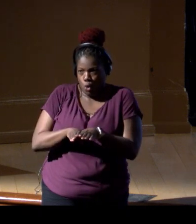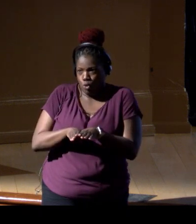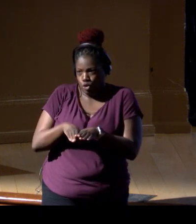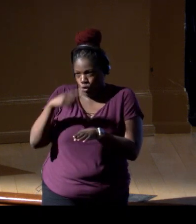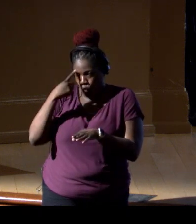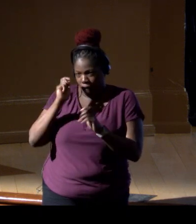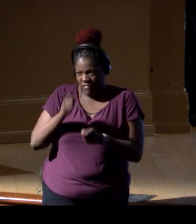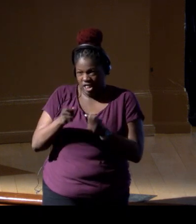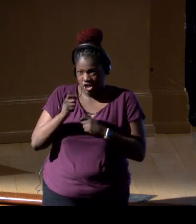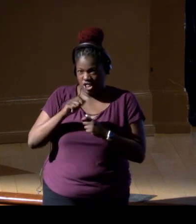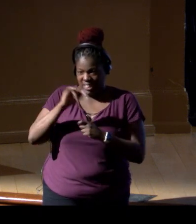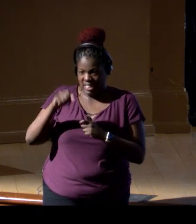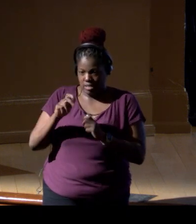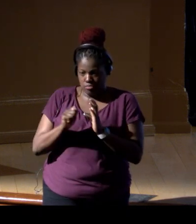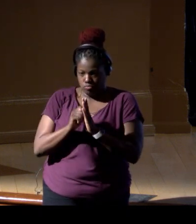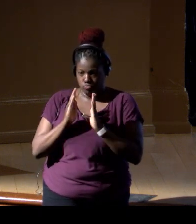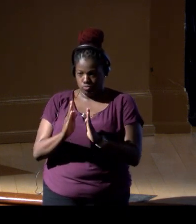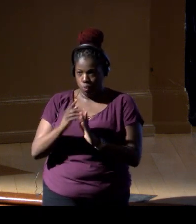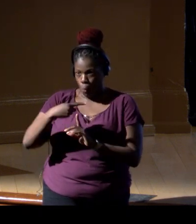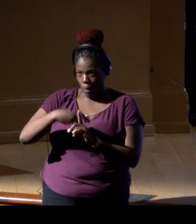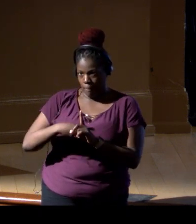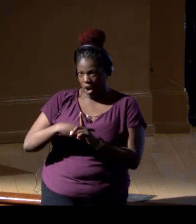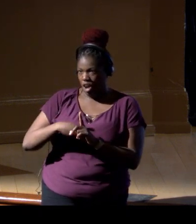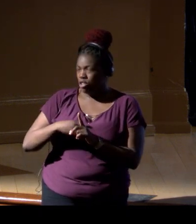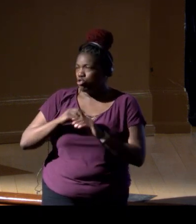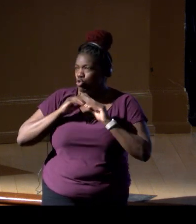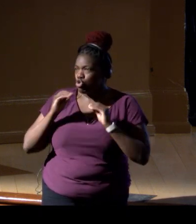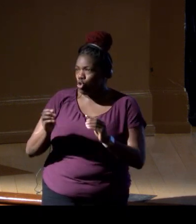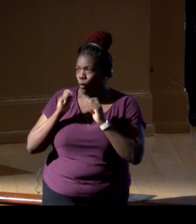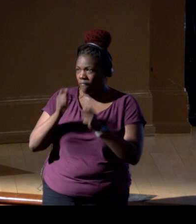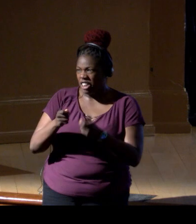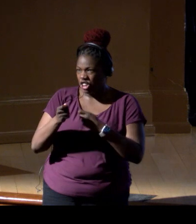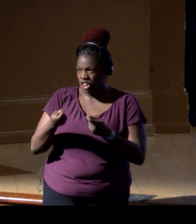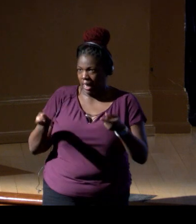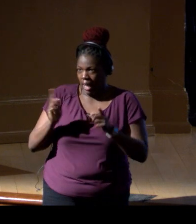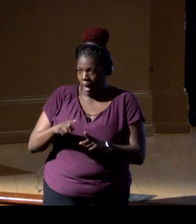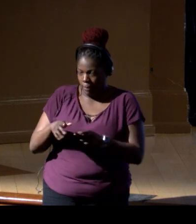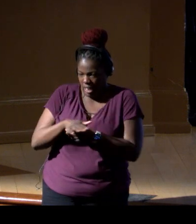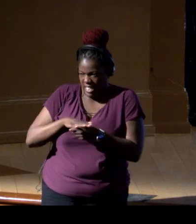"During that season, which lasts a month, "there should be no fishing "around these aggregations," right?